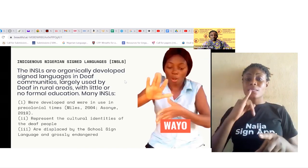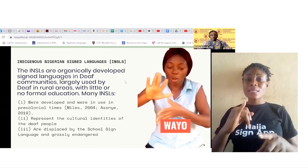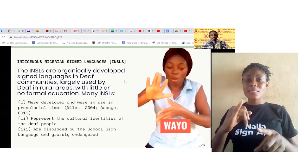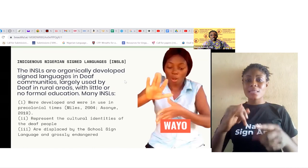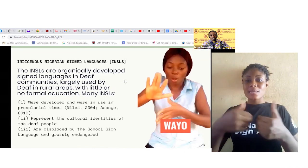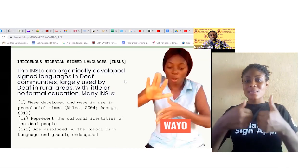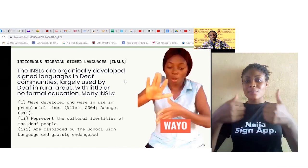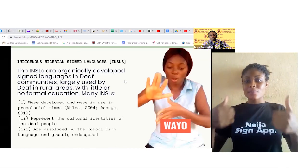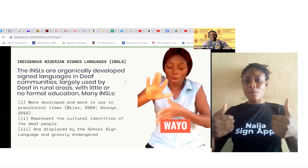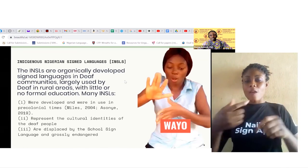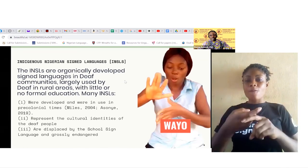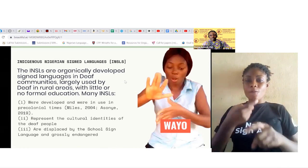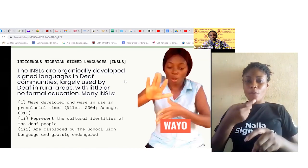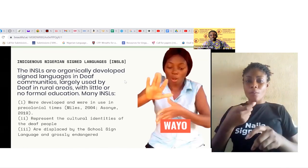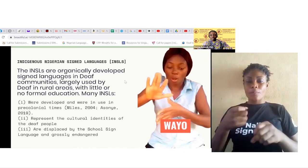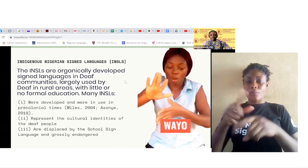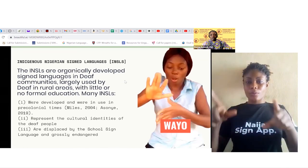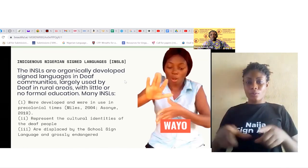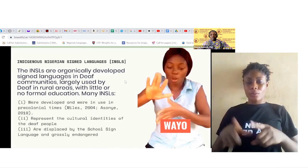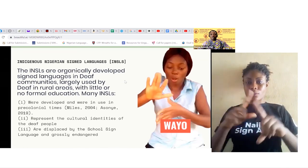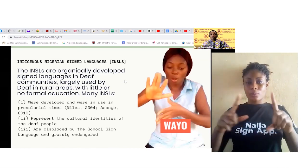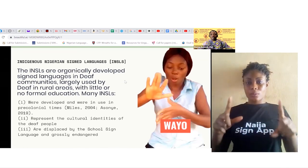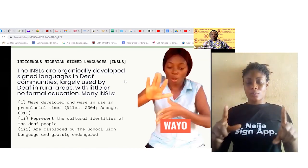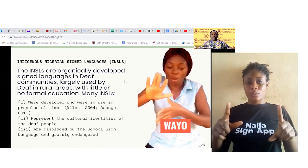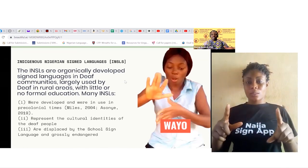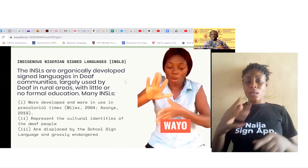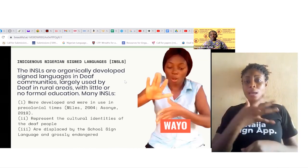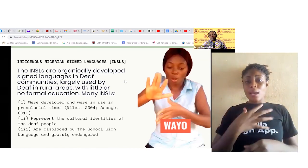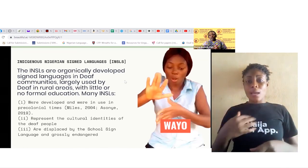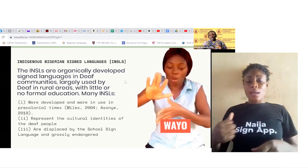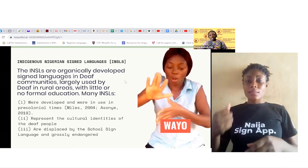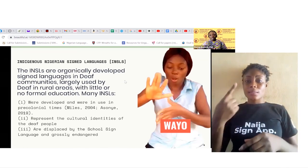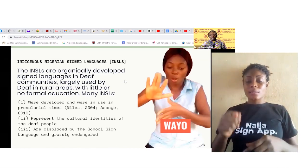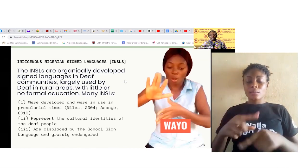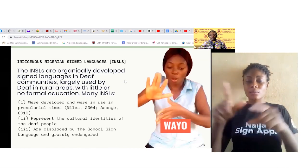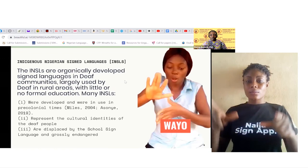the indigenous nigerian sign languages are the varieties that are organically developed